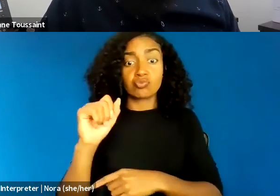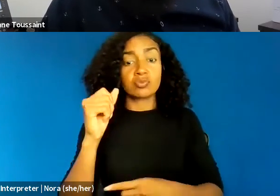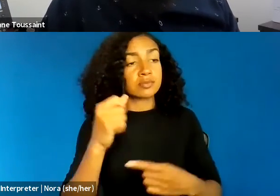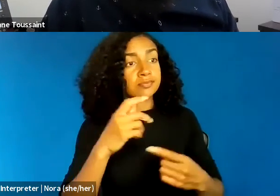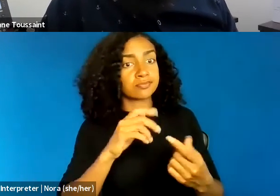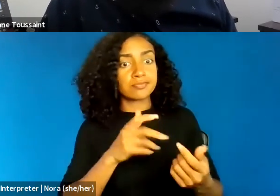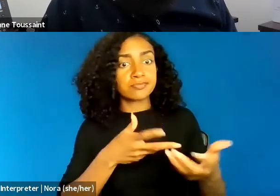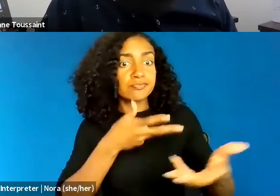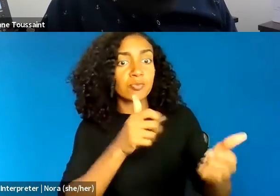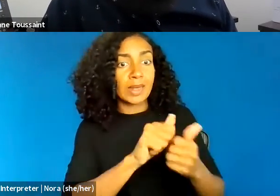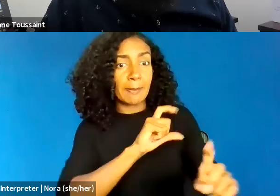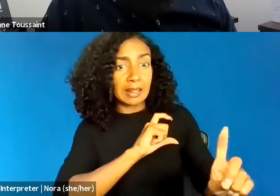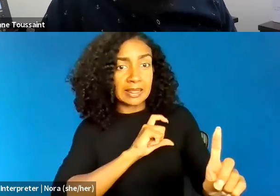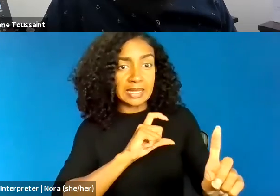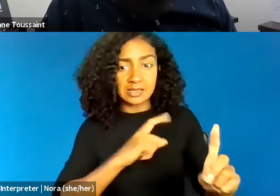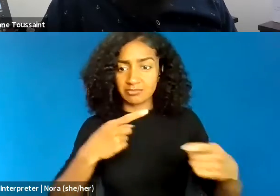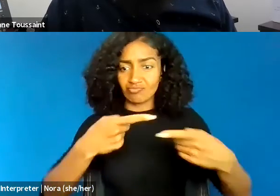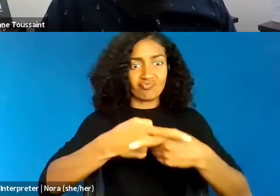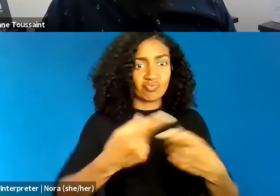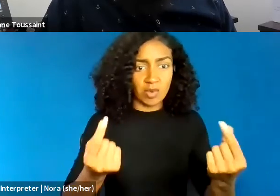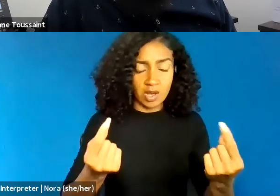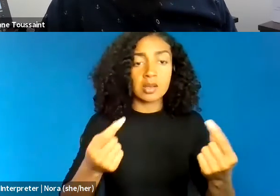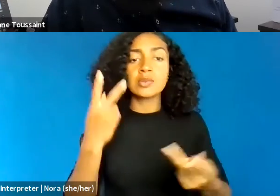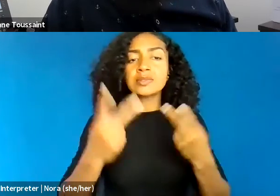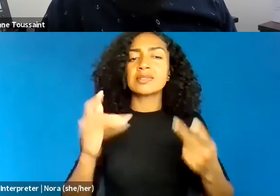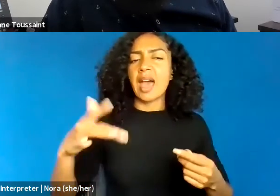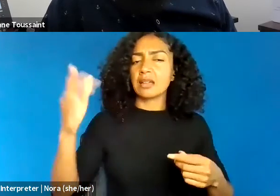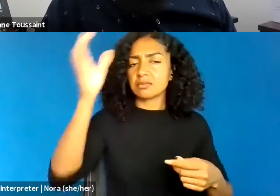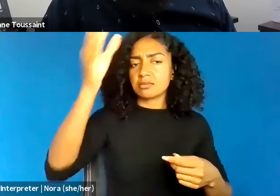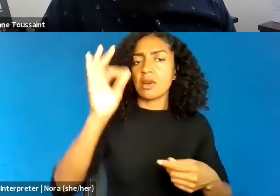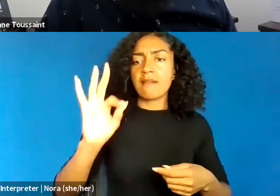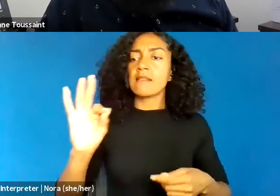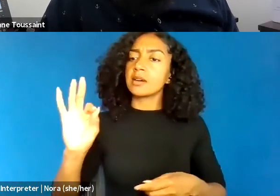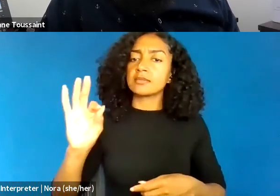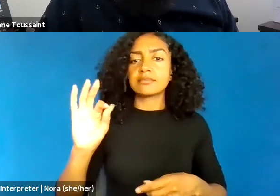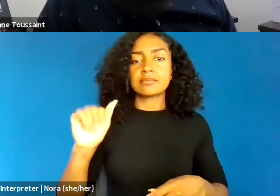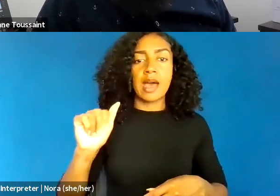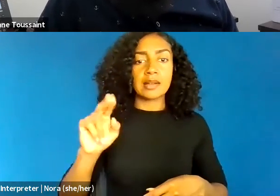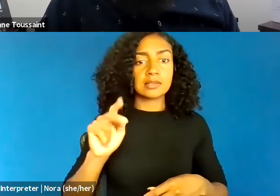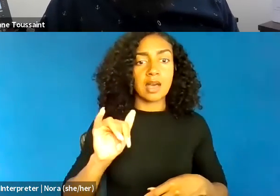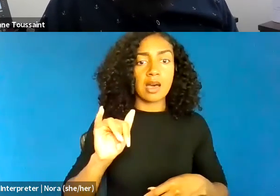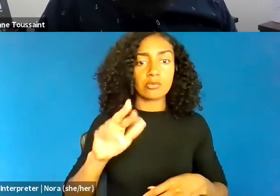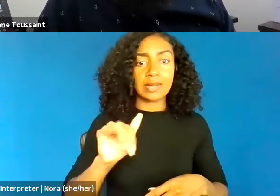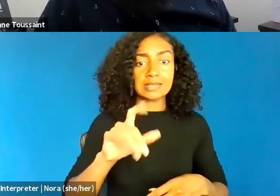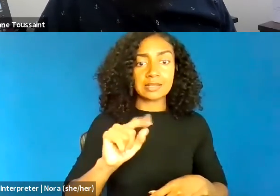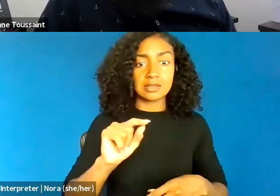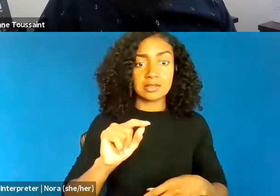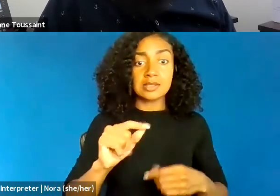that the notion of anti-racist speech as fighting words is still up for debate. Perhaps one reason for a such ambiguity arises